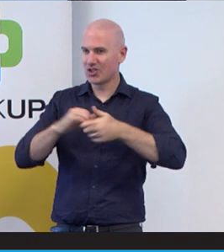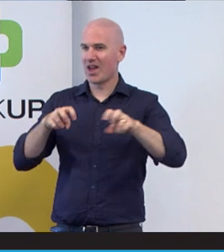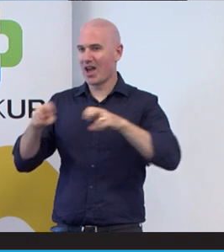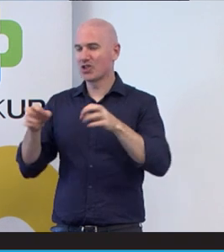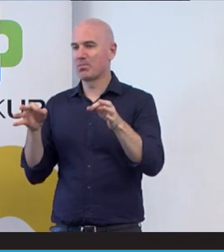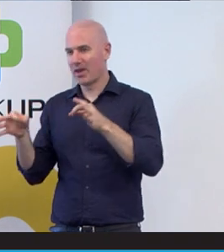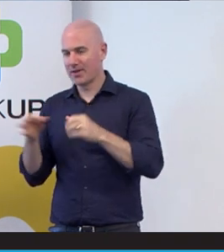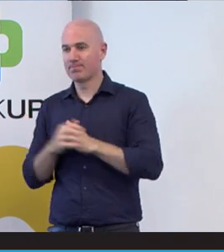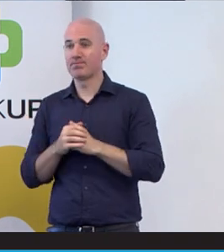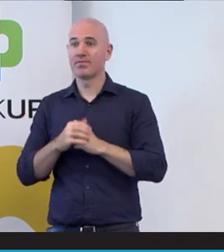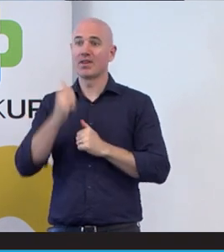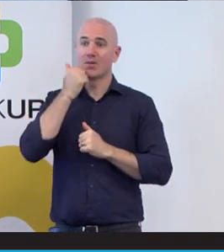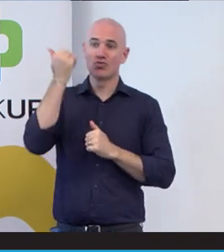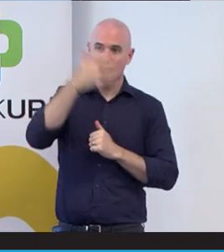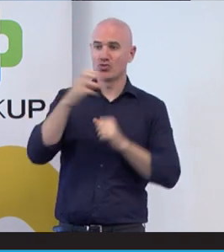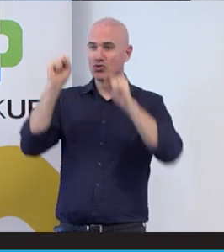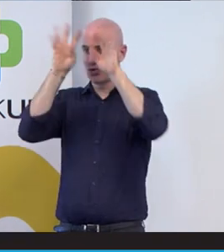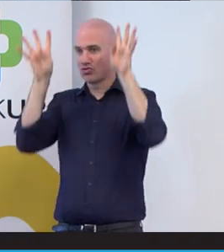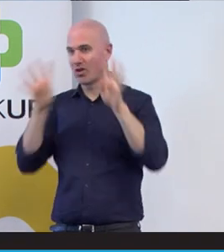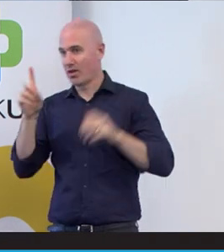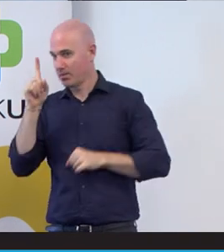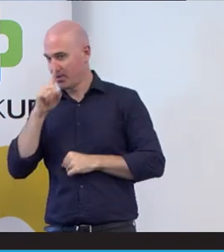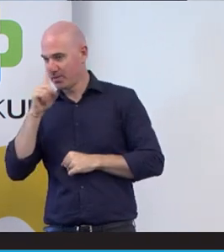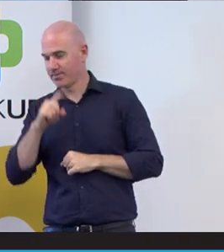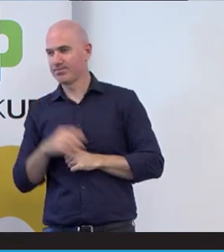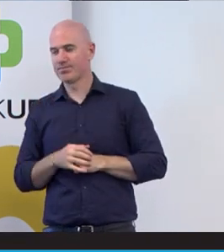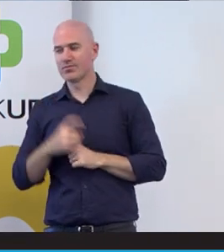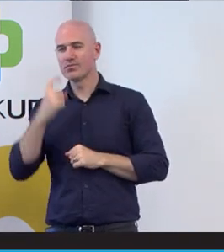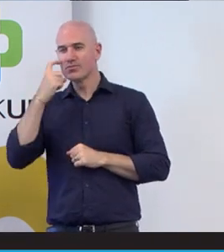and Torres Strait Islander people. And we try and make the workplaces more open and